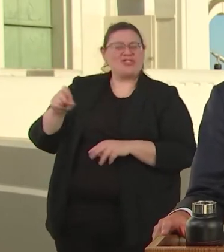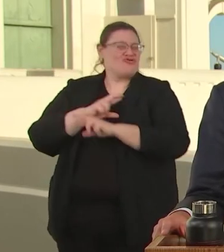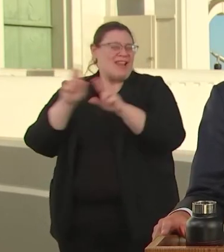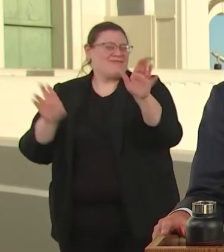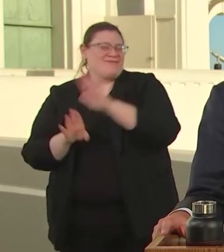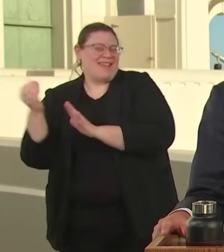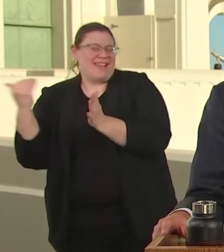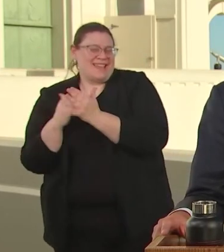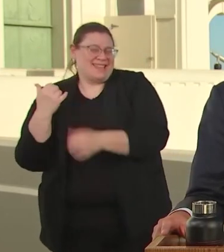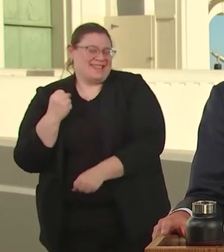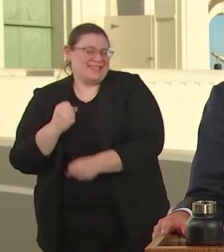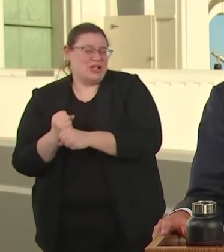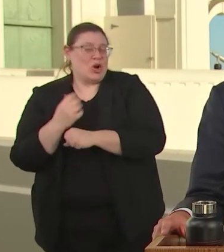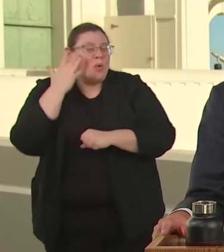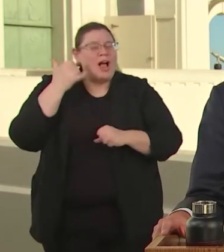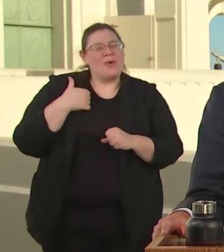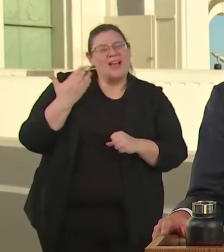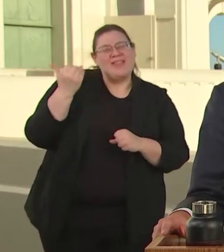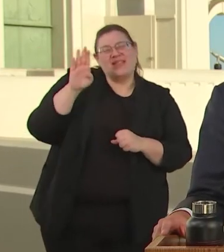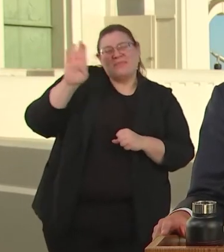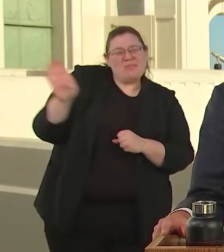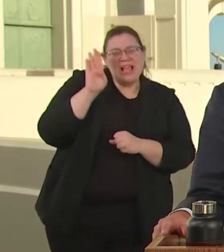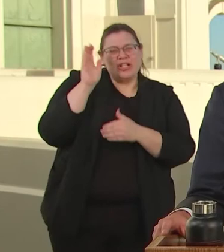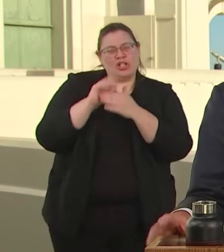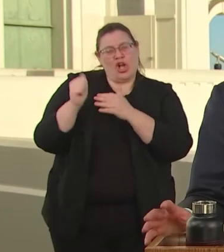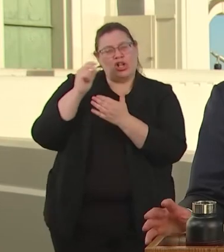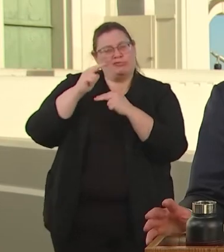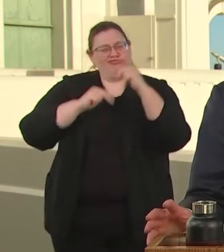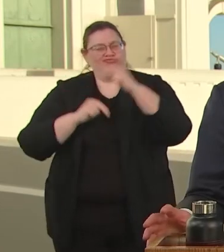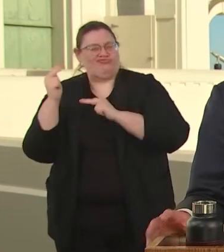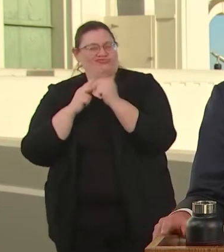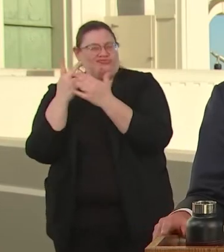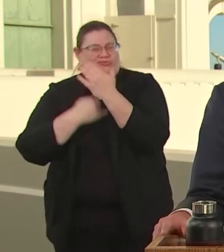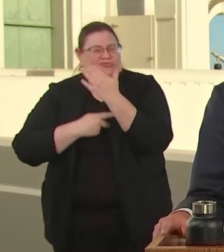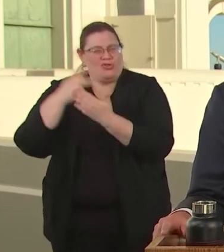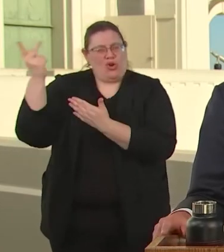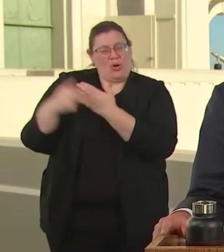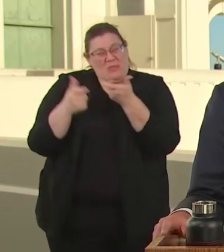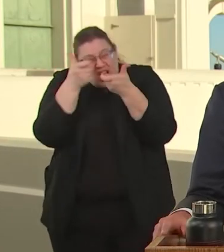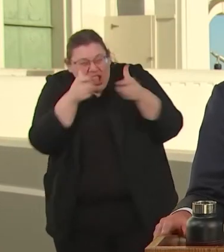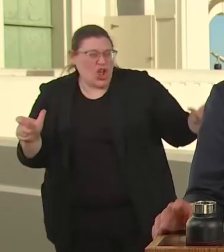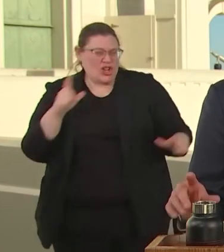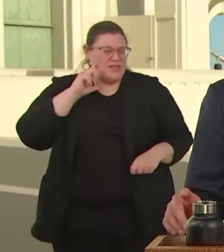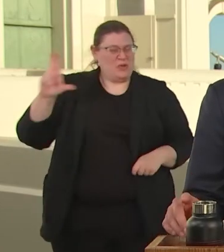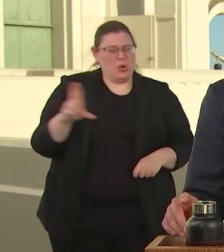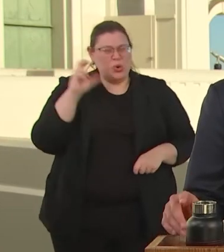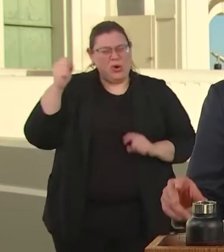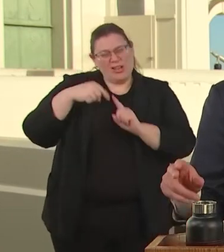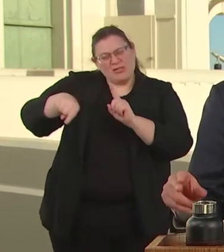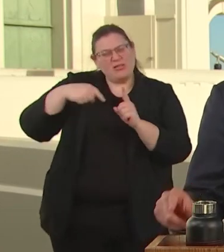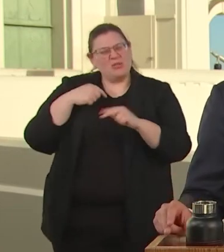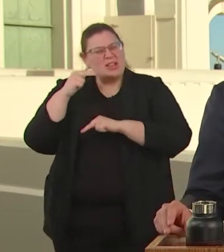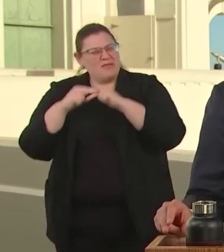OUR AIRPORT 15 BILLION DOLLARS CONSTRUCTION PROGRAM, THE NATION'S LARGEST.